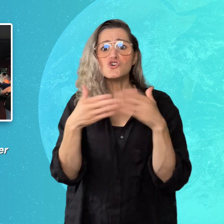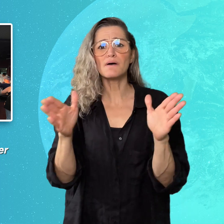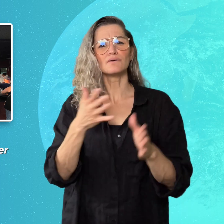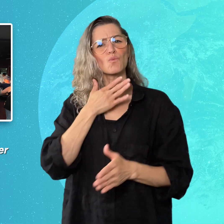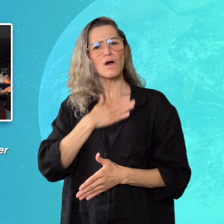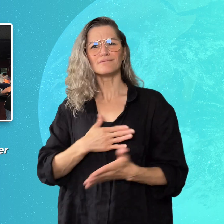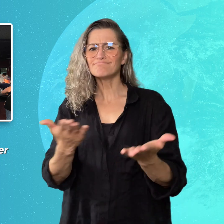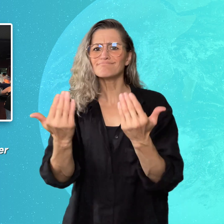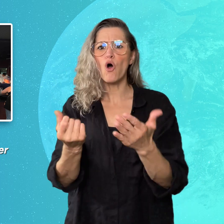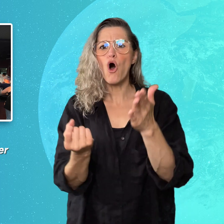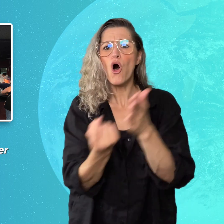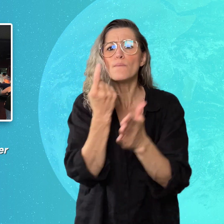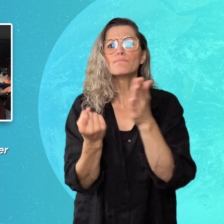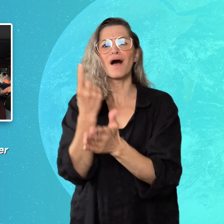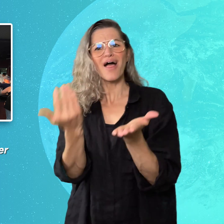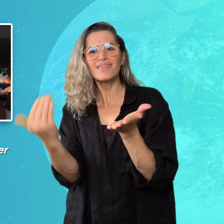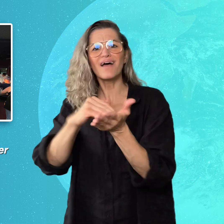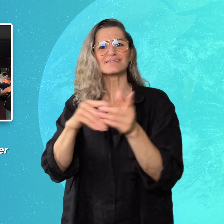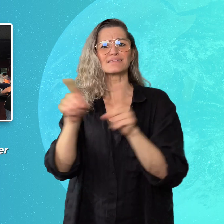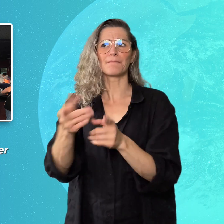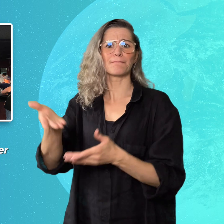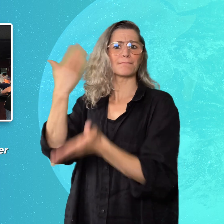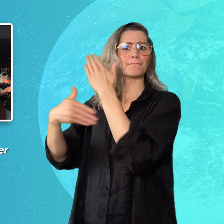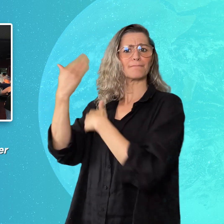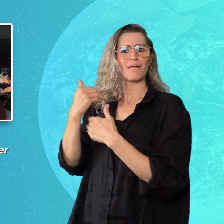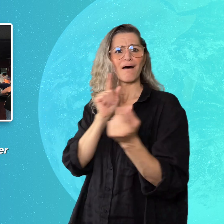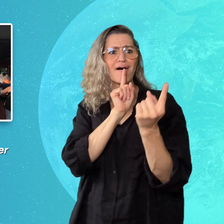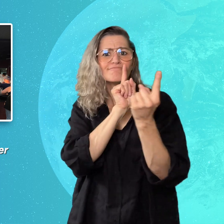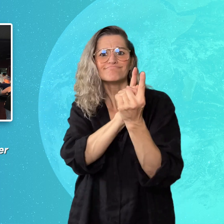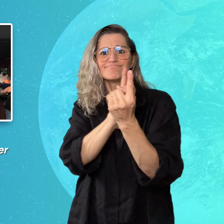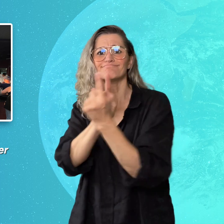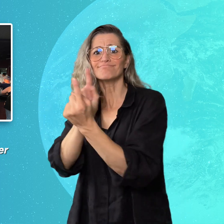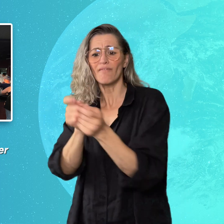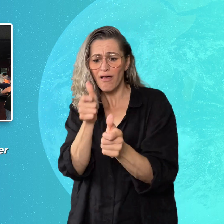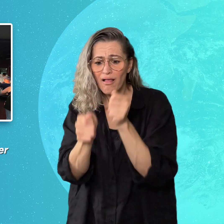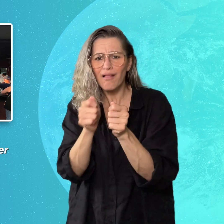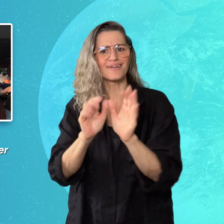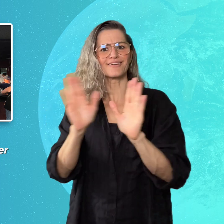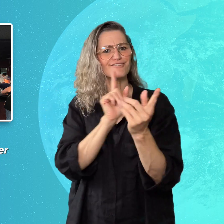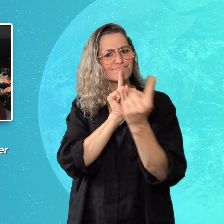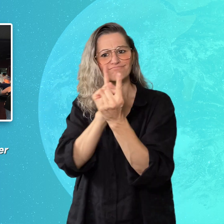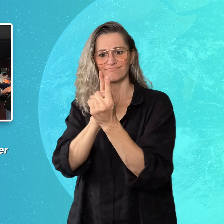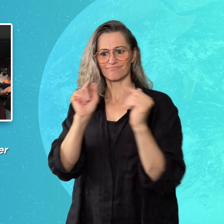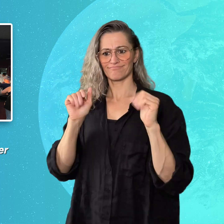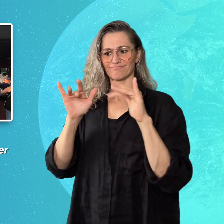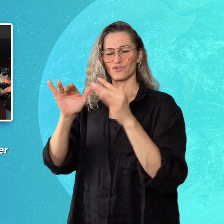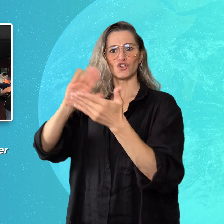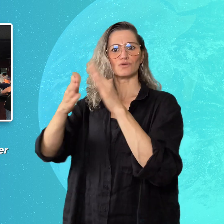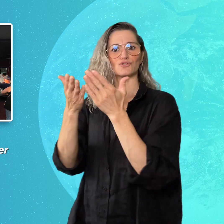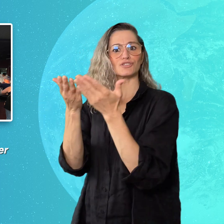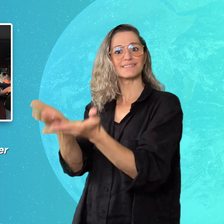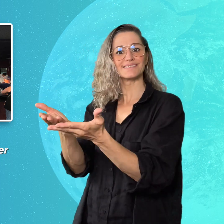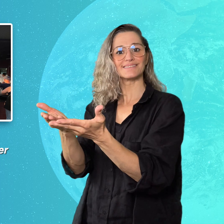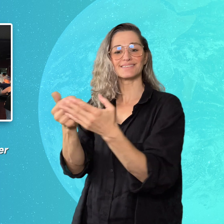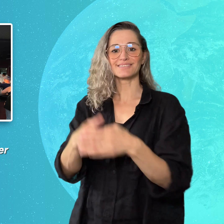up opportunities to recreate that sense of in-person community.